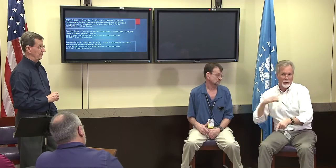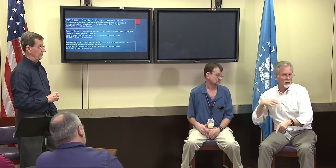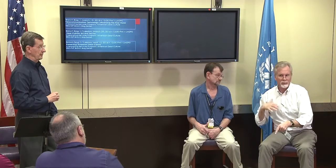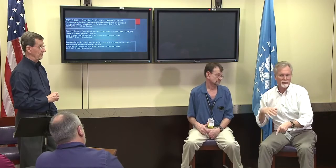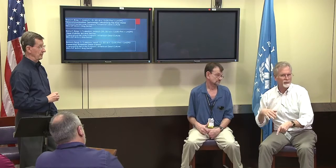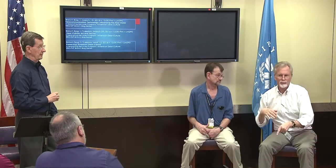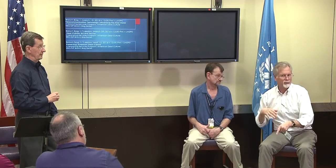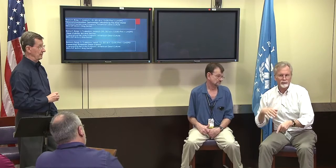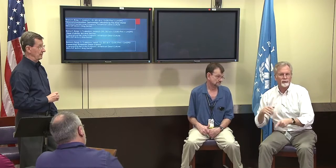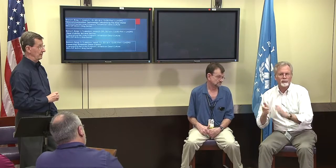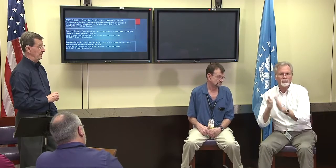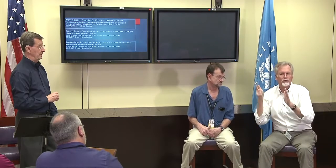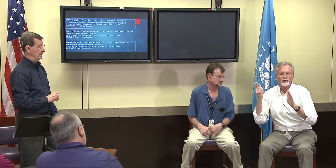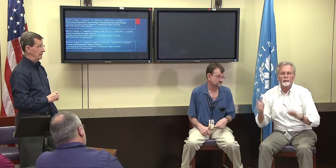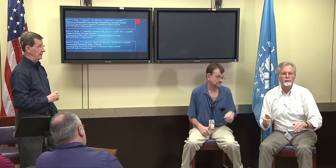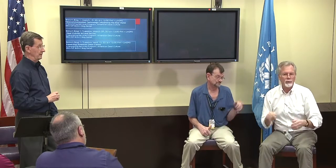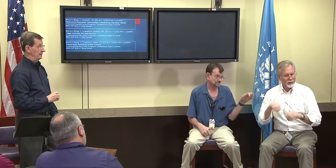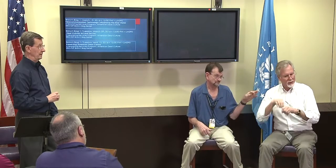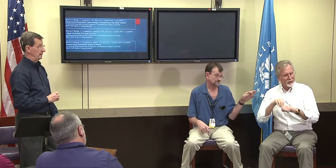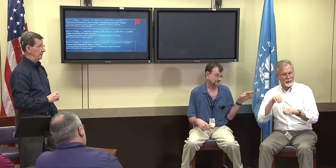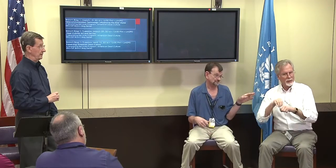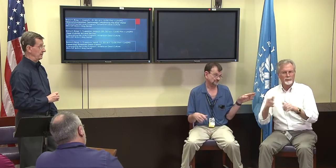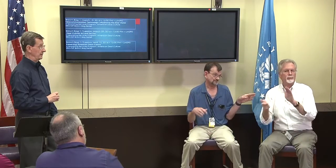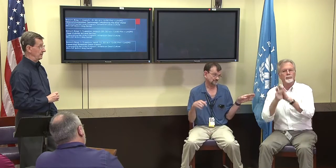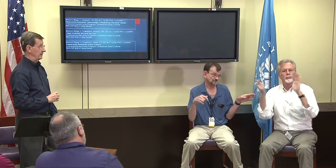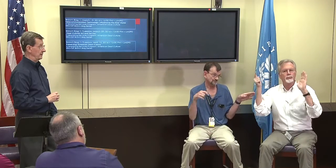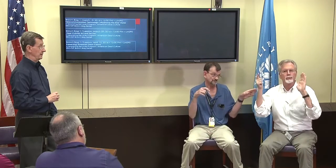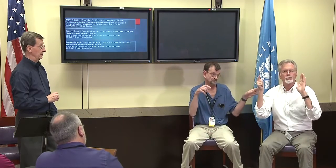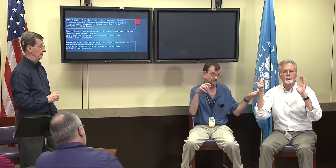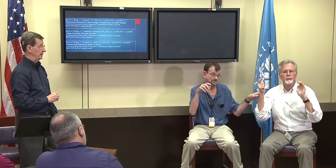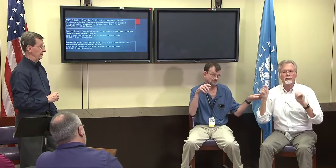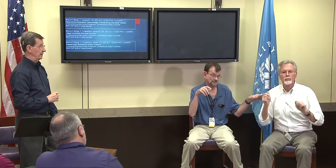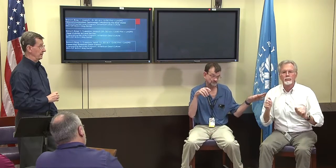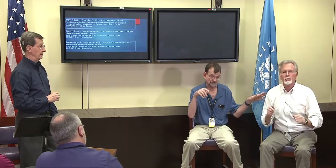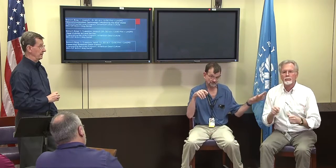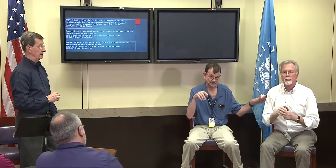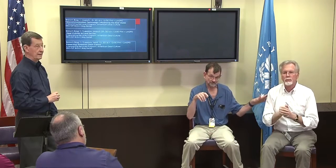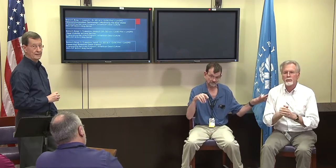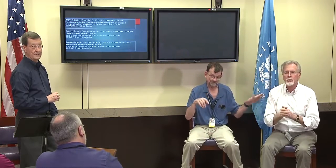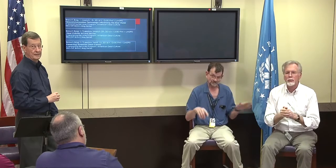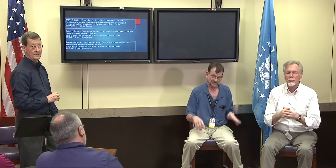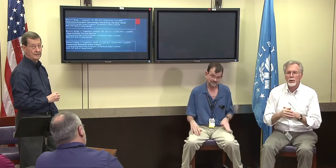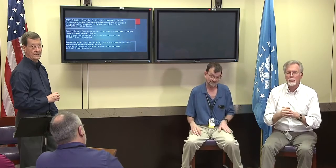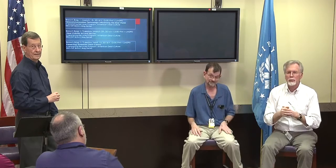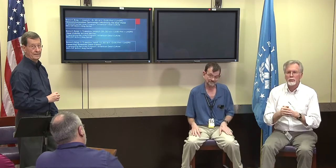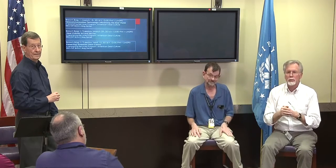But when you're inside the Library you don't get very good signal, so the Wi-Fi does does not allow that kind of bandwidth.